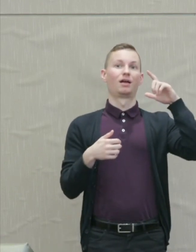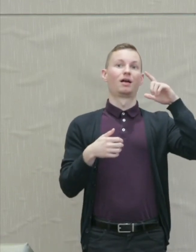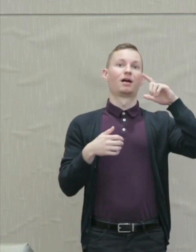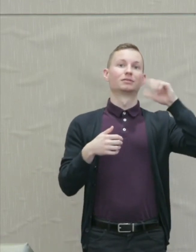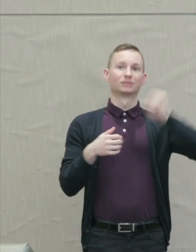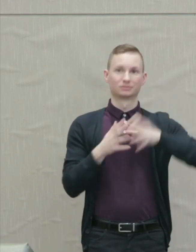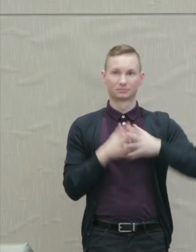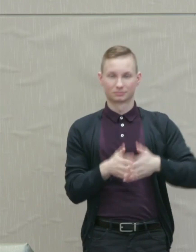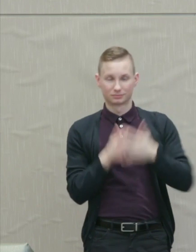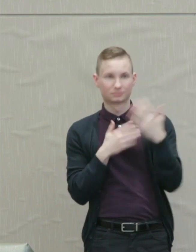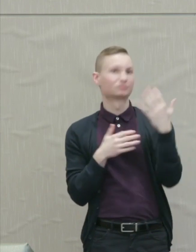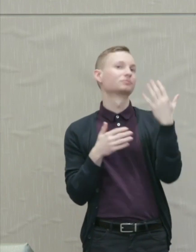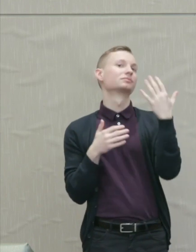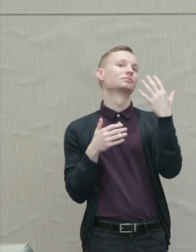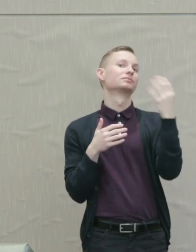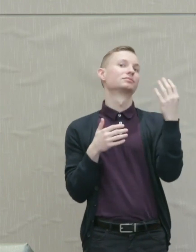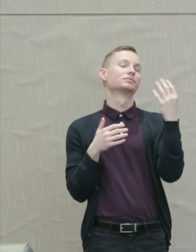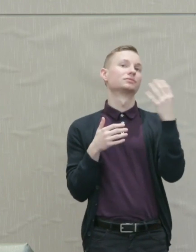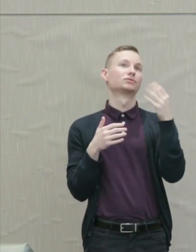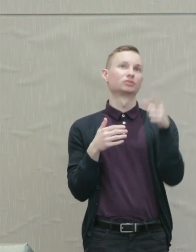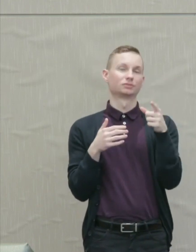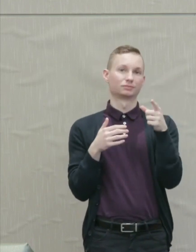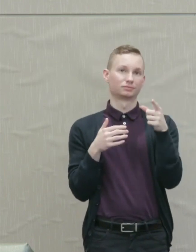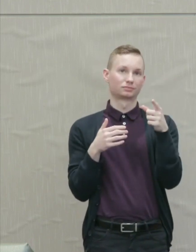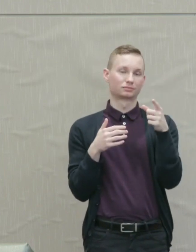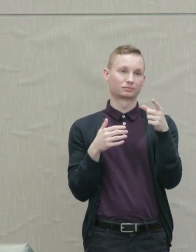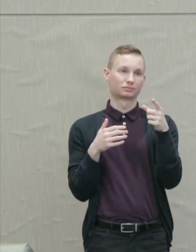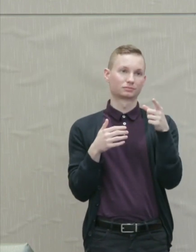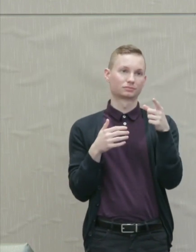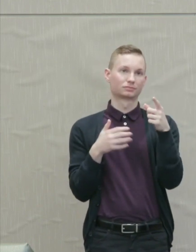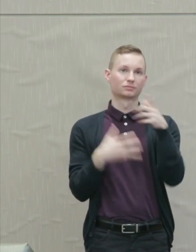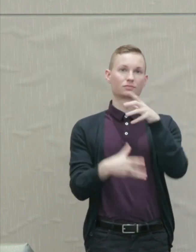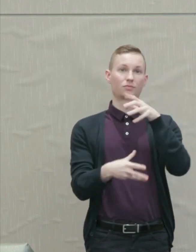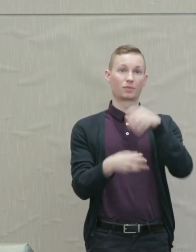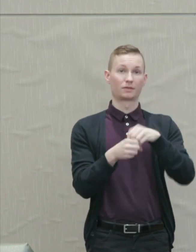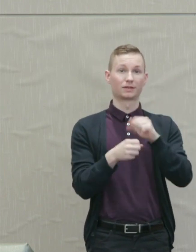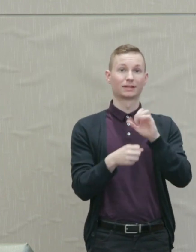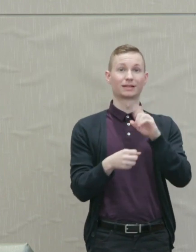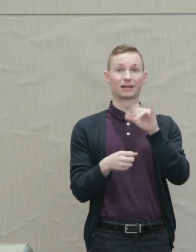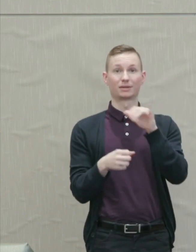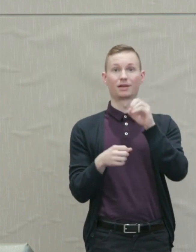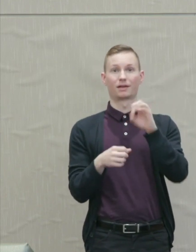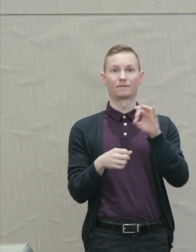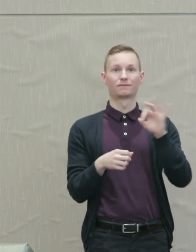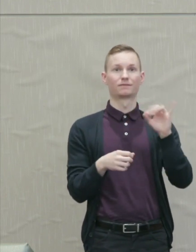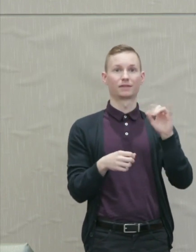She is an academician in the Academy of Finland, a fellow of the British Academy, and a member